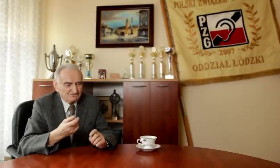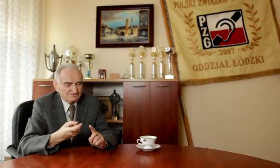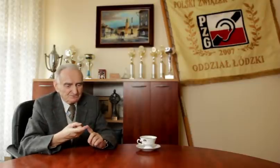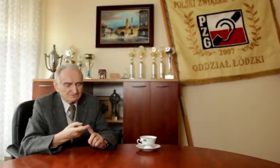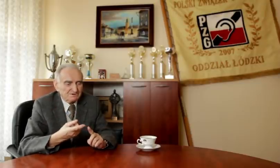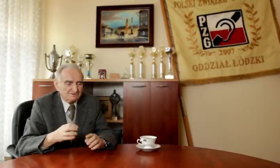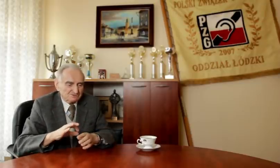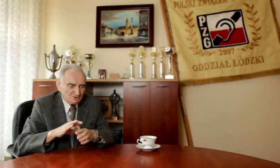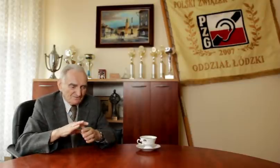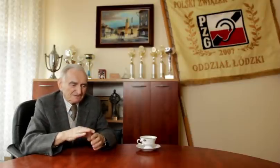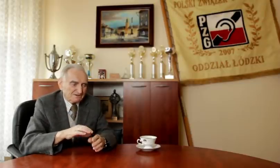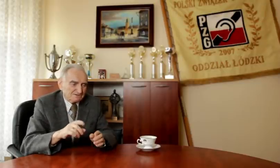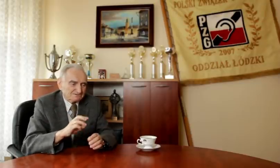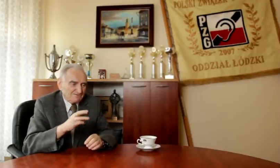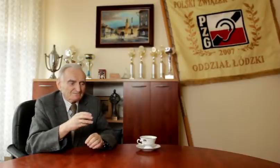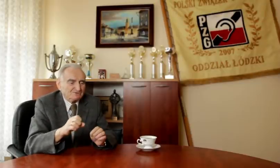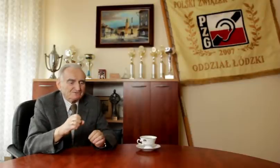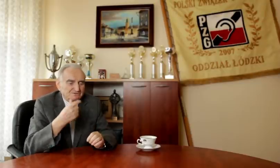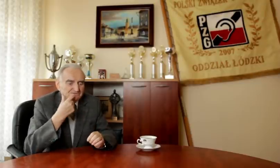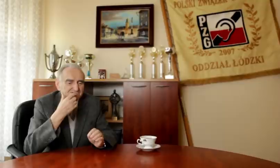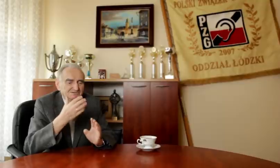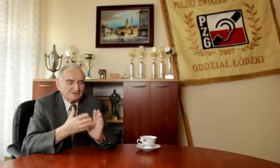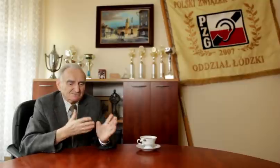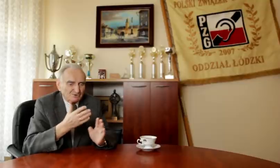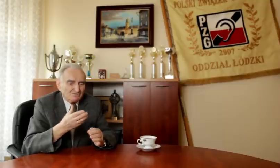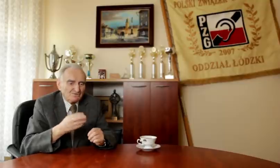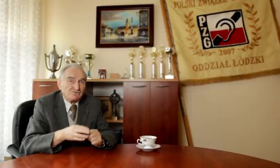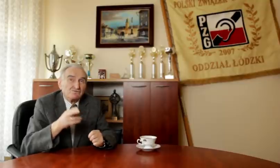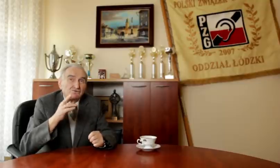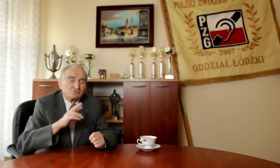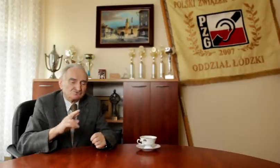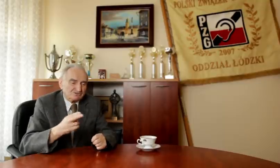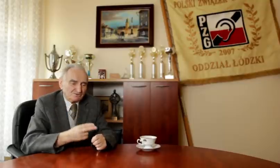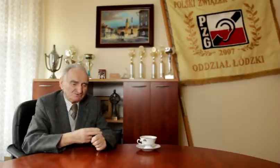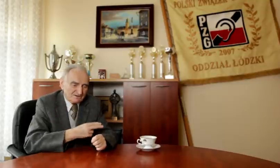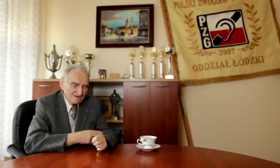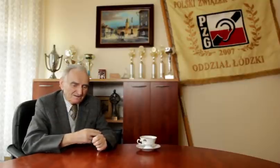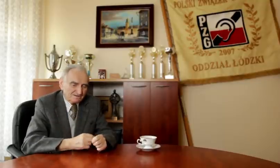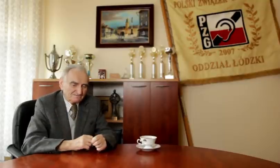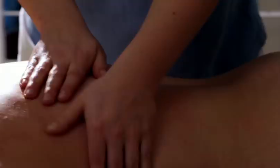If there is any problem the Association will provide a sign language interpreter and send him to any office or department.